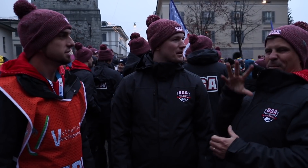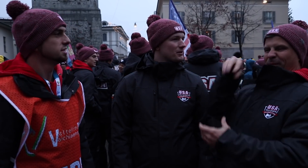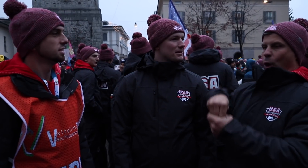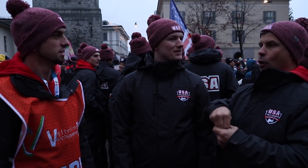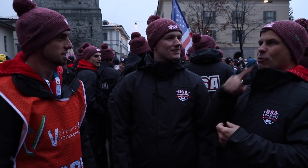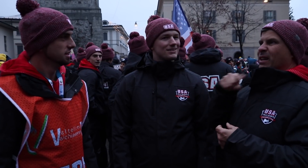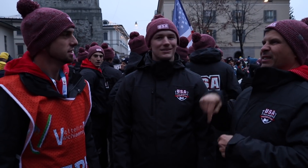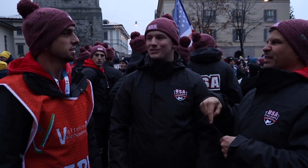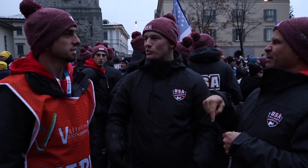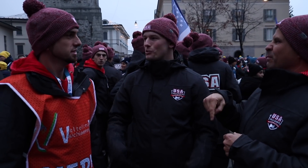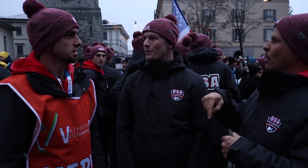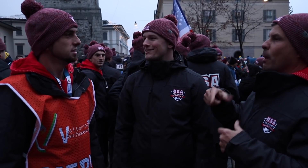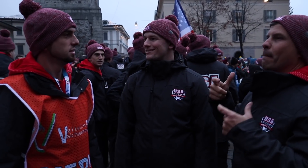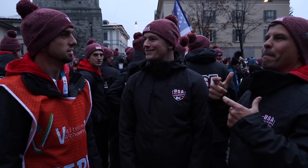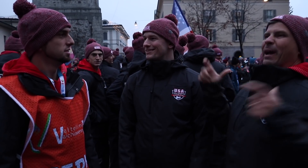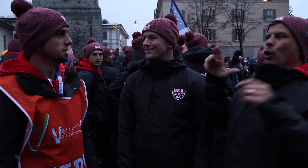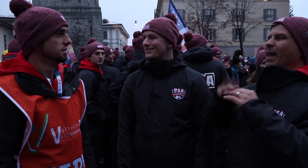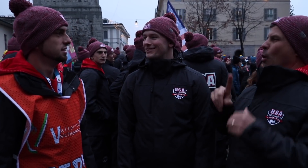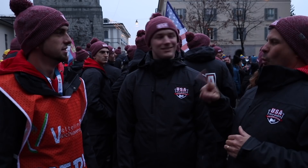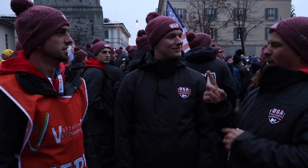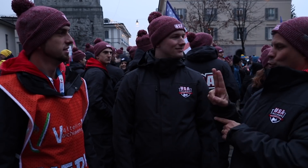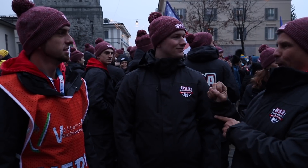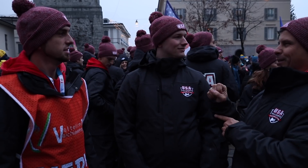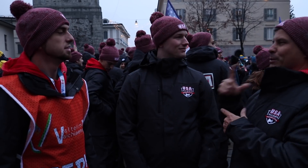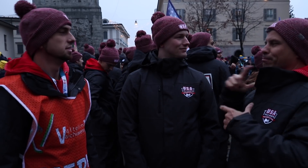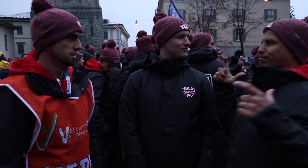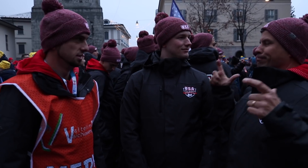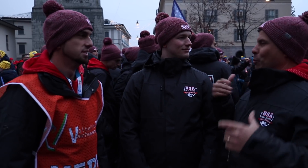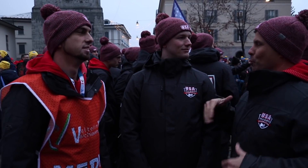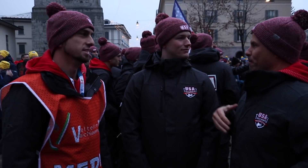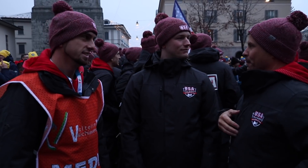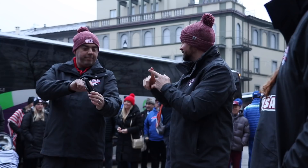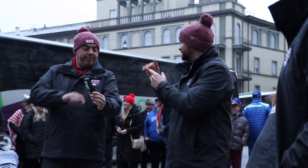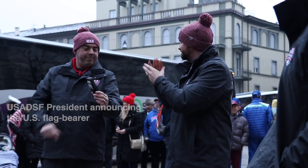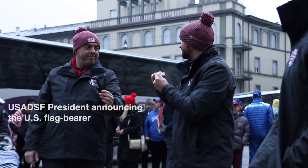This is bigger than just the United States.